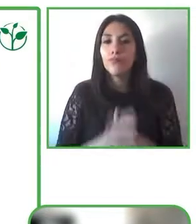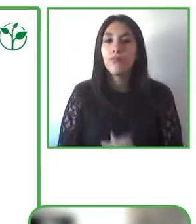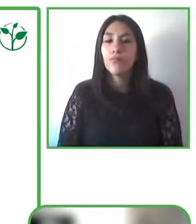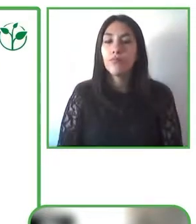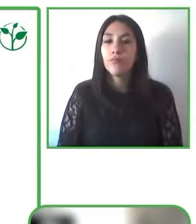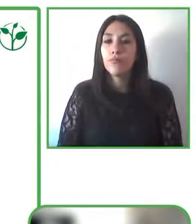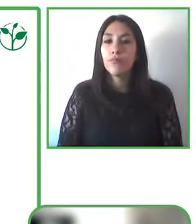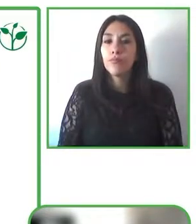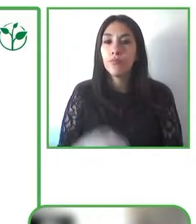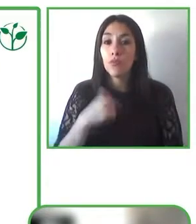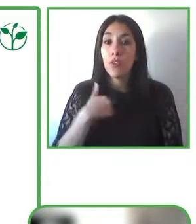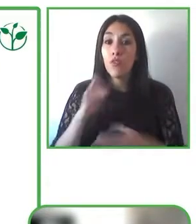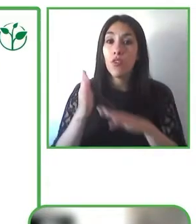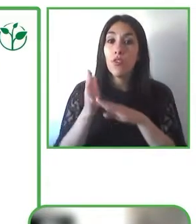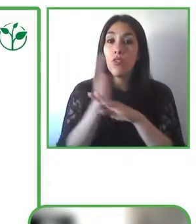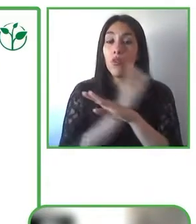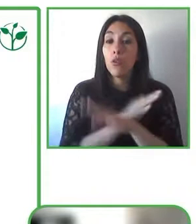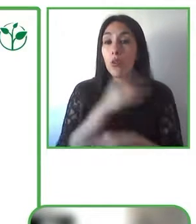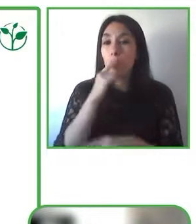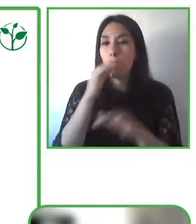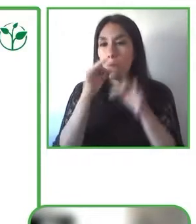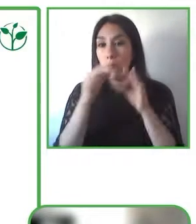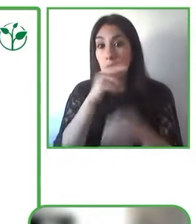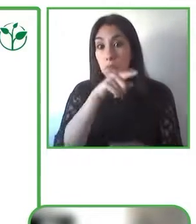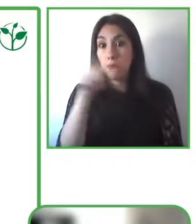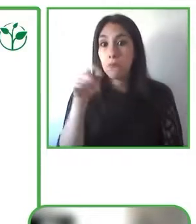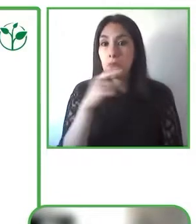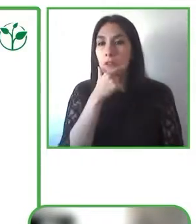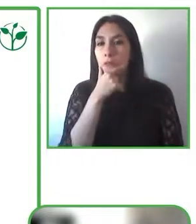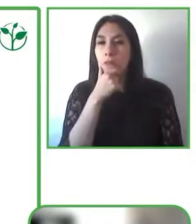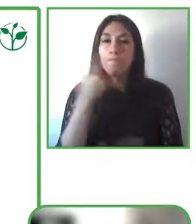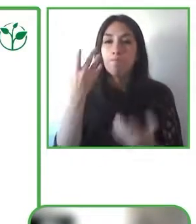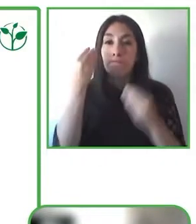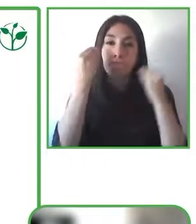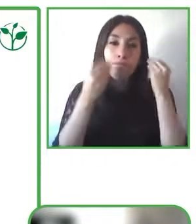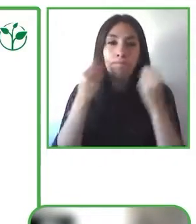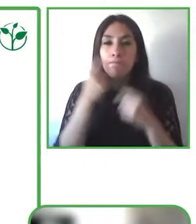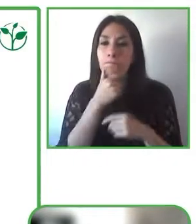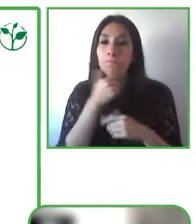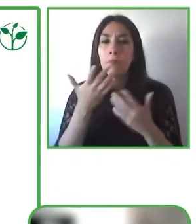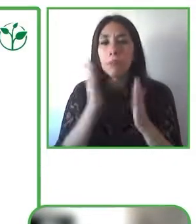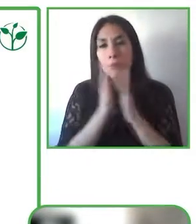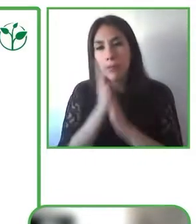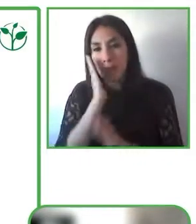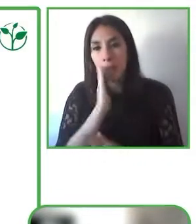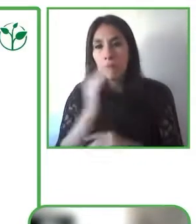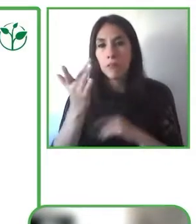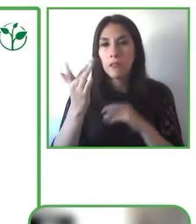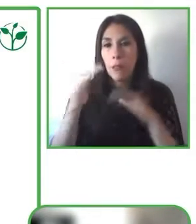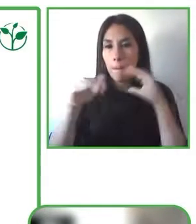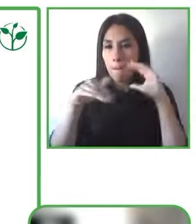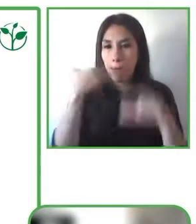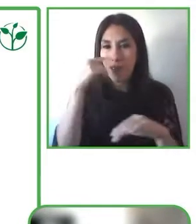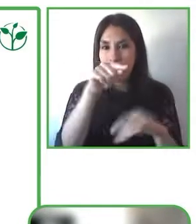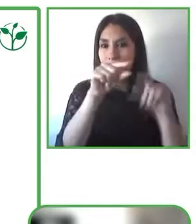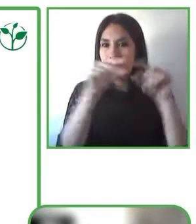to contact us or reach out to the company on Twitter, LinkedIn or of course you can send